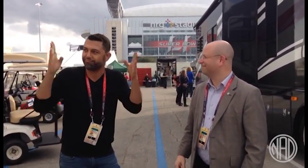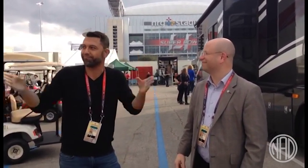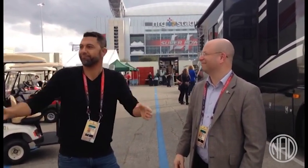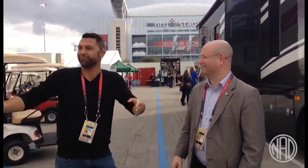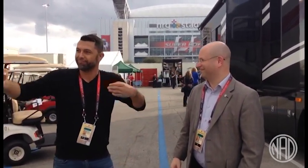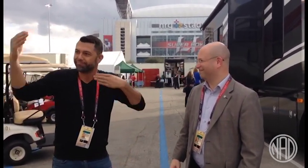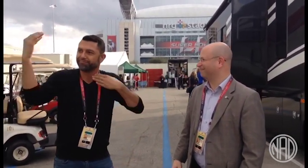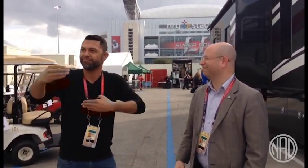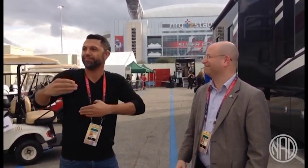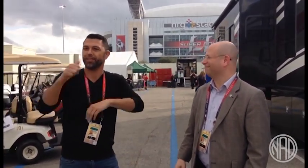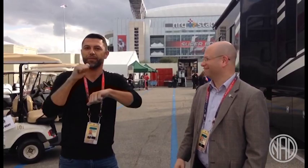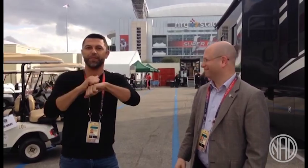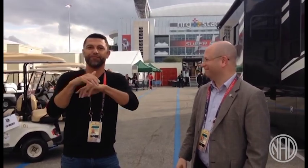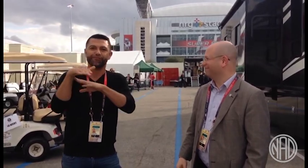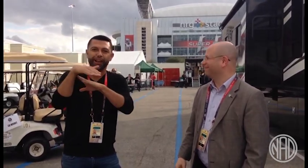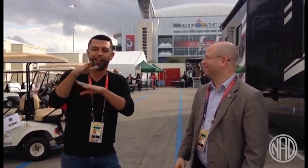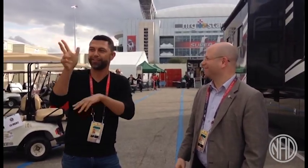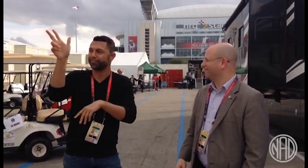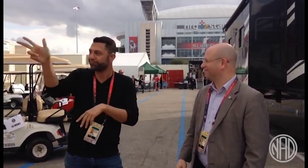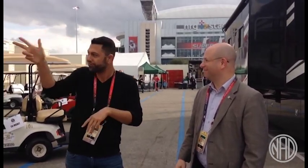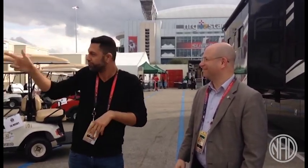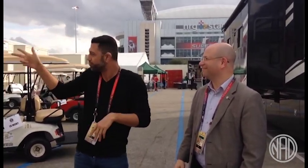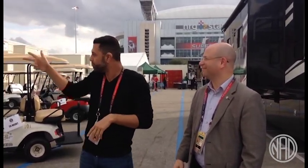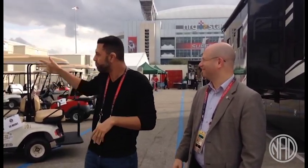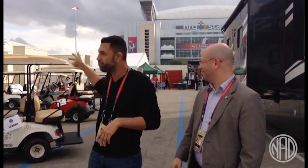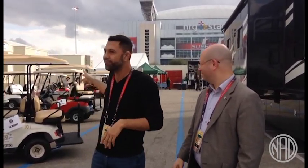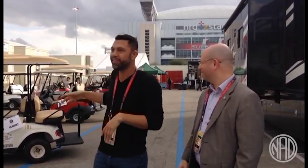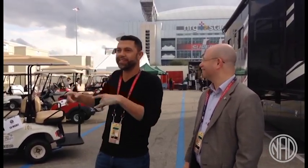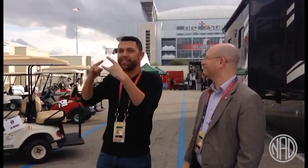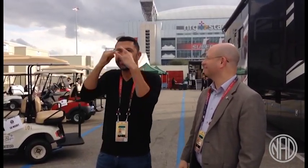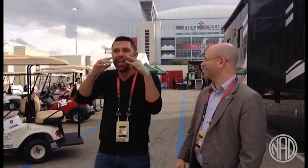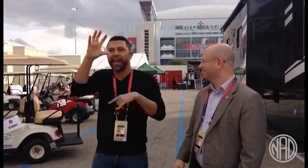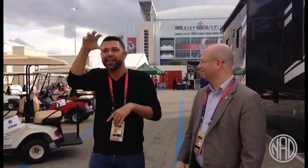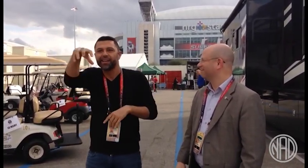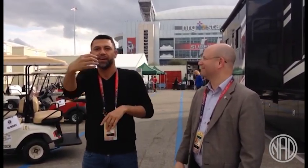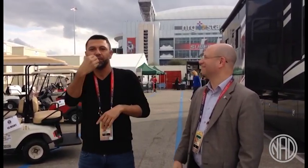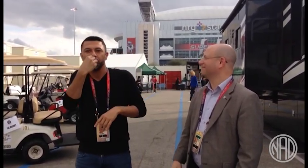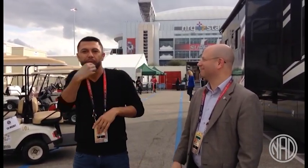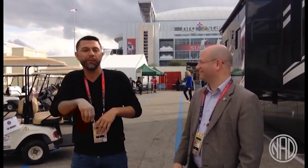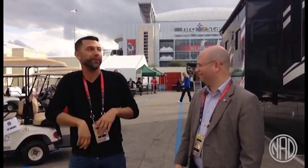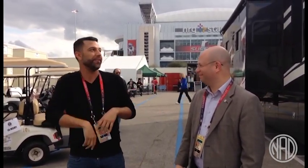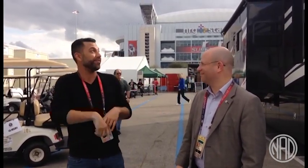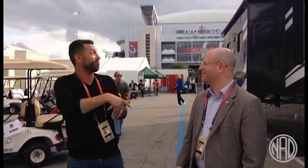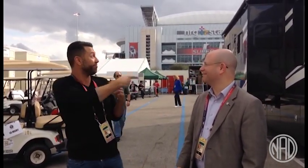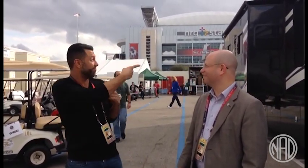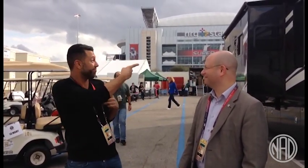There are a lot of trailers, tents with food, and that there...